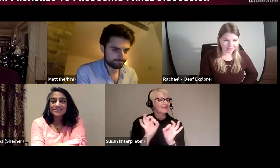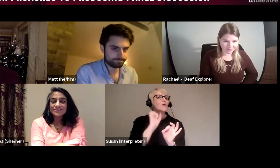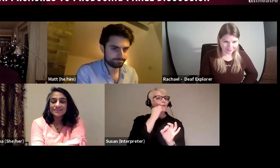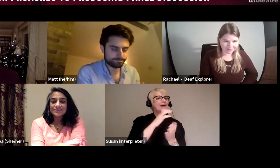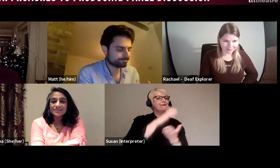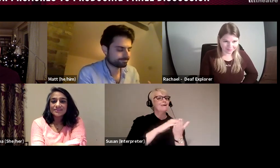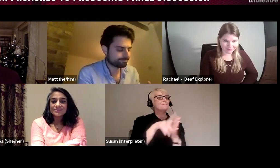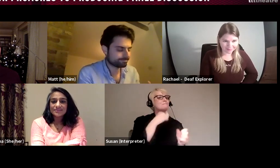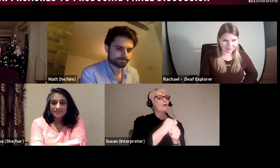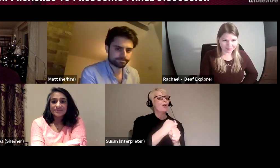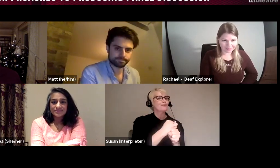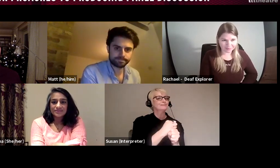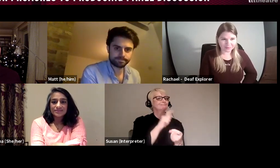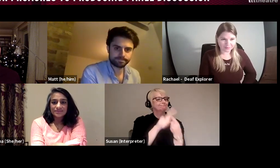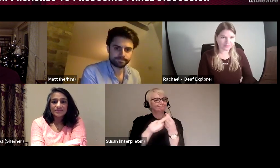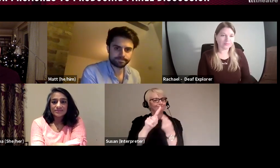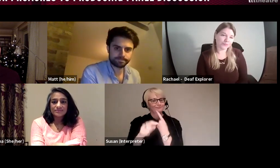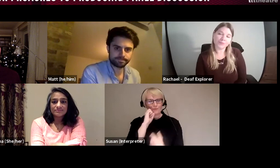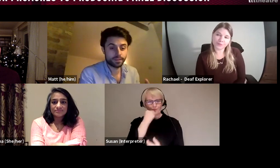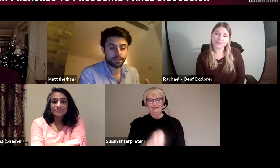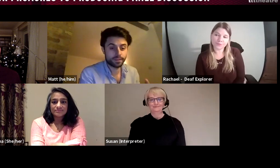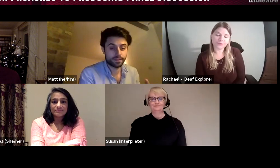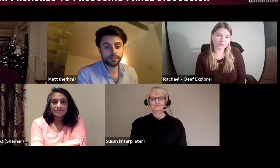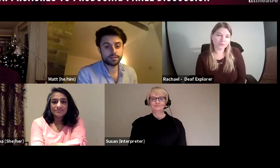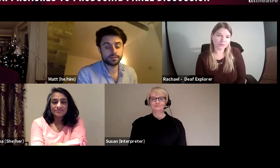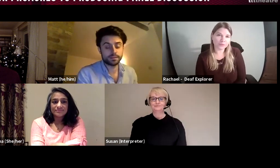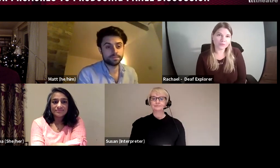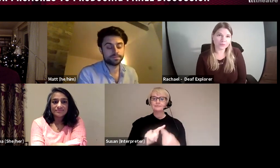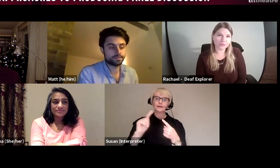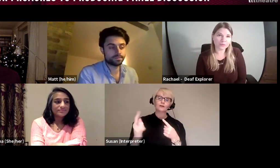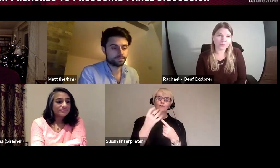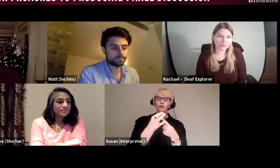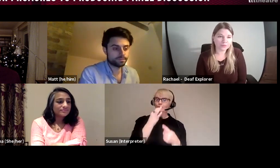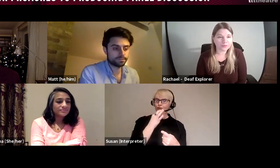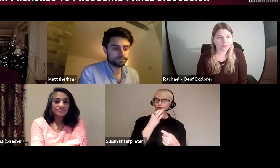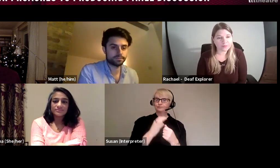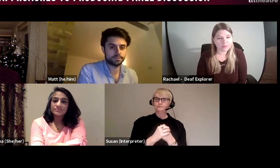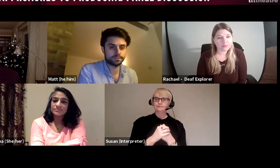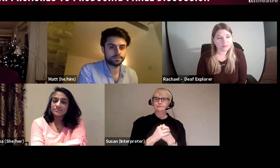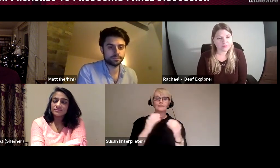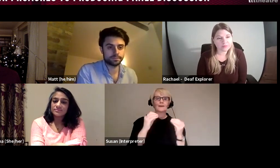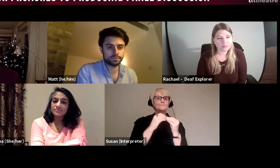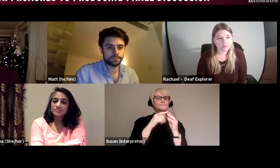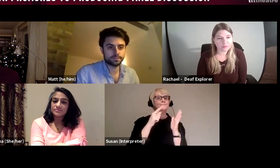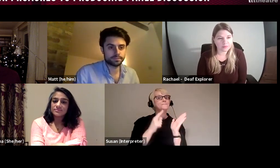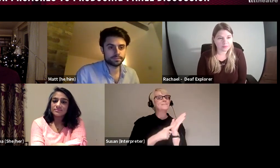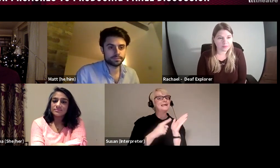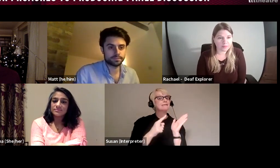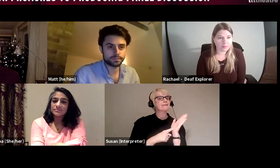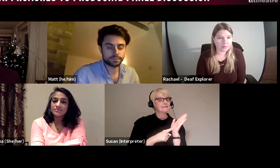tonight. So, the first question is from Bill and it's: how would you characterise the relationship